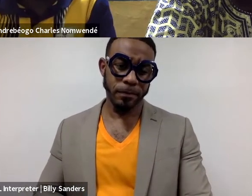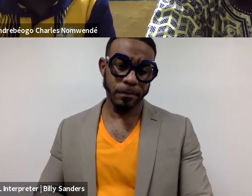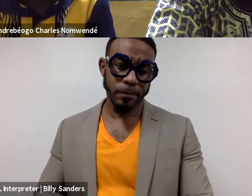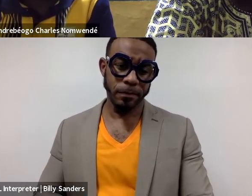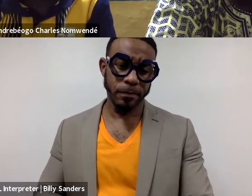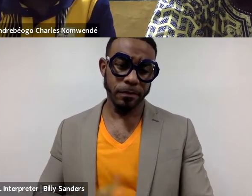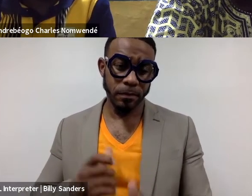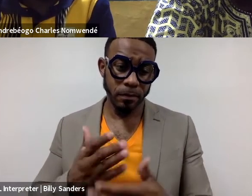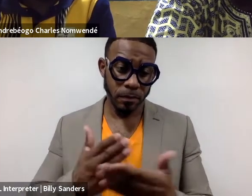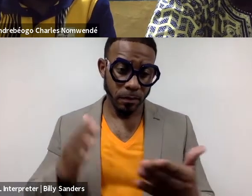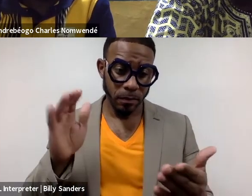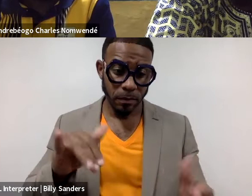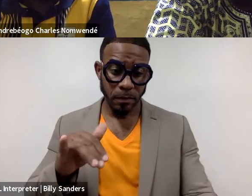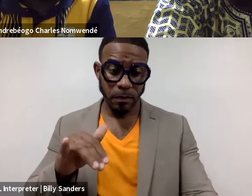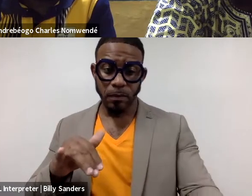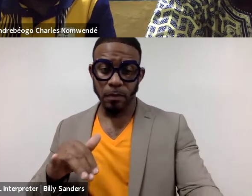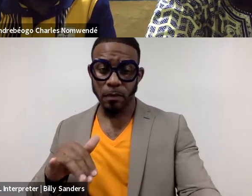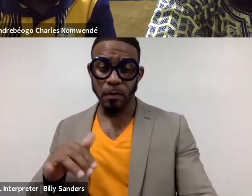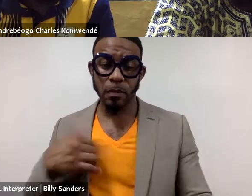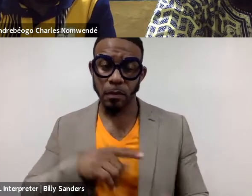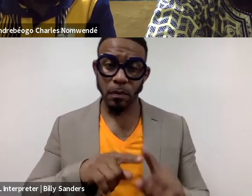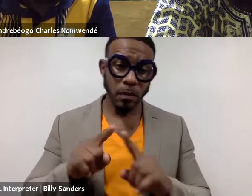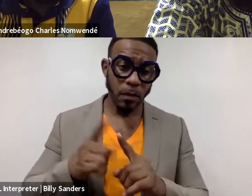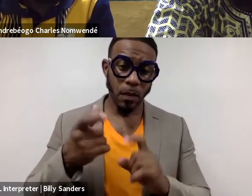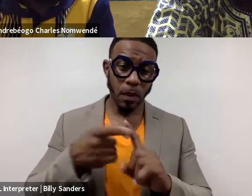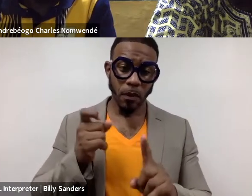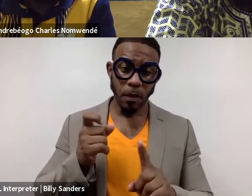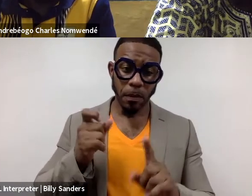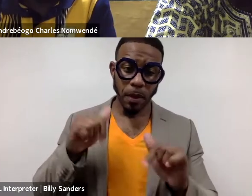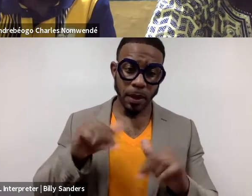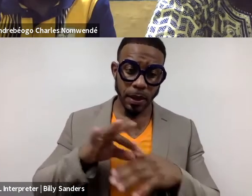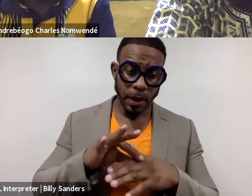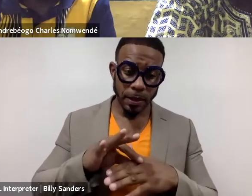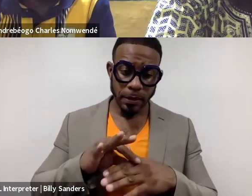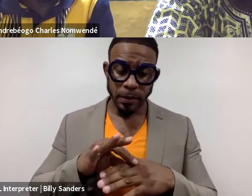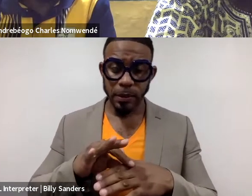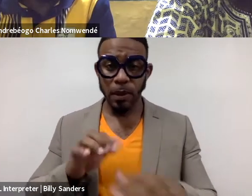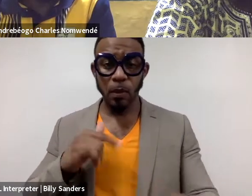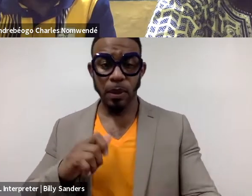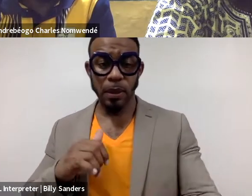Are there things that, we as coming from this continent that we share with the world?